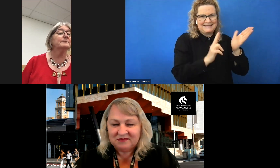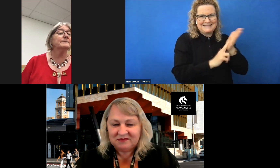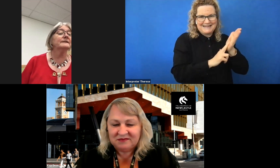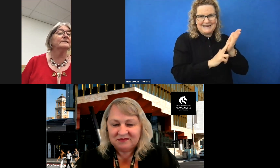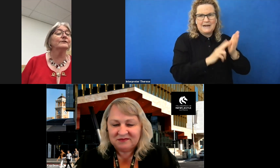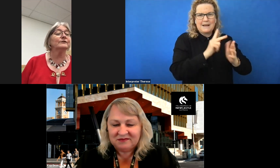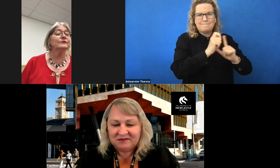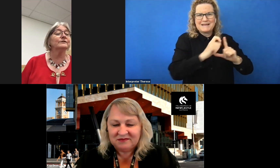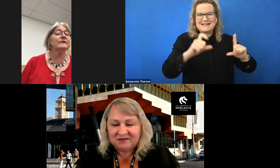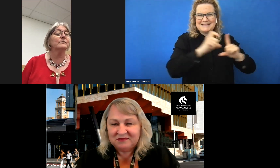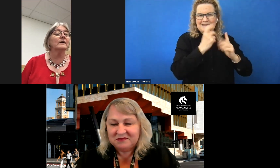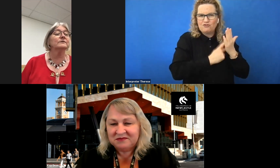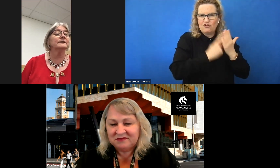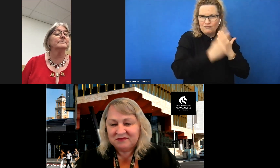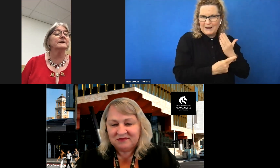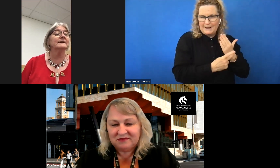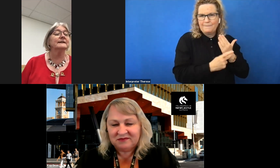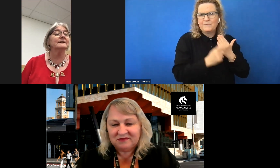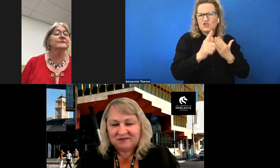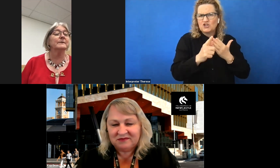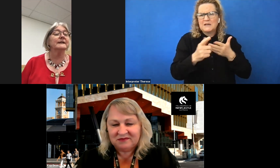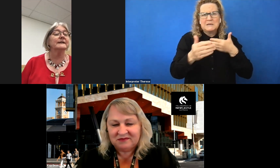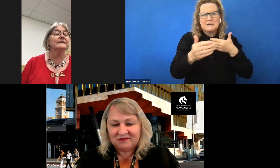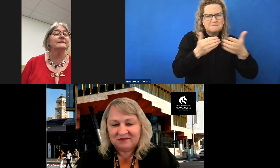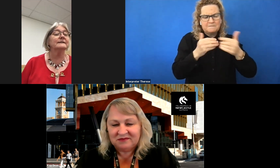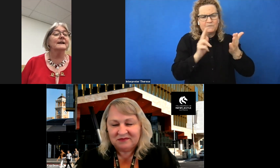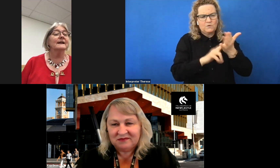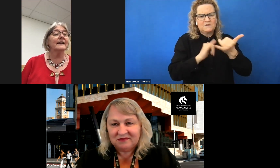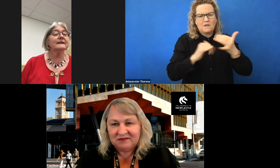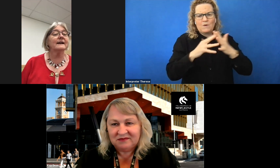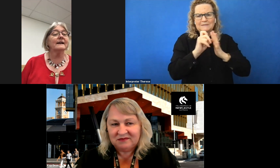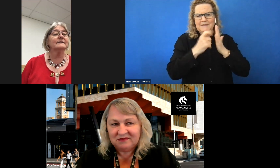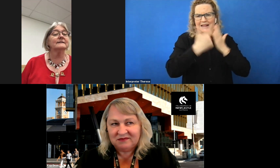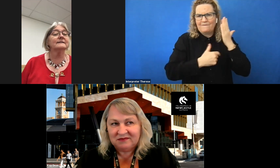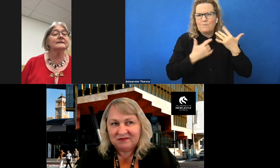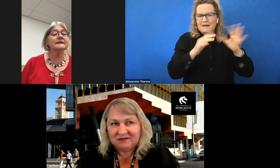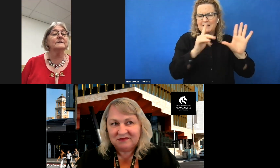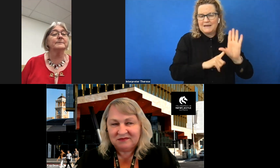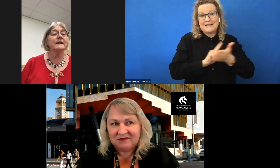and administered the New South Wales disability list for many years. Later Kay assisted Dean to